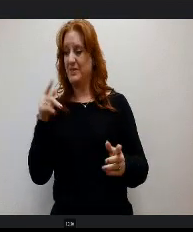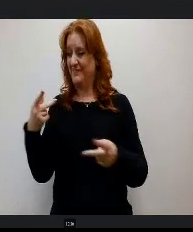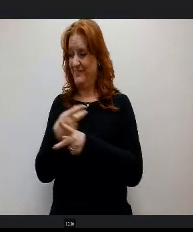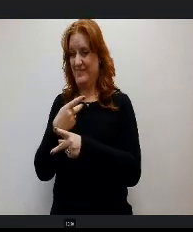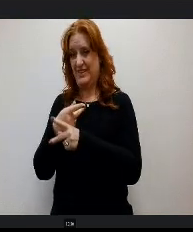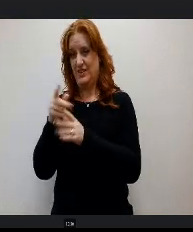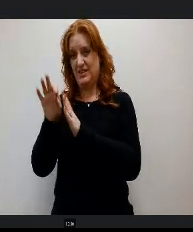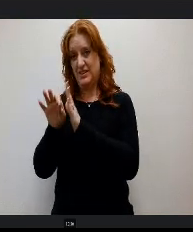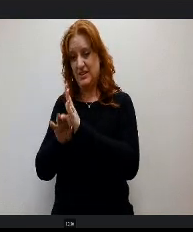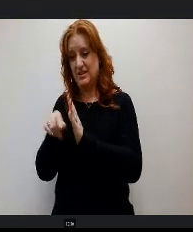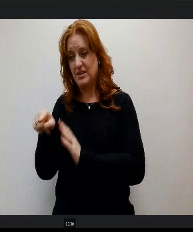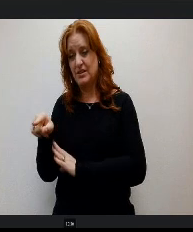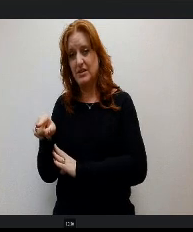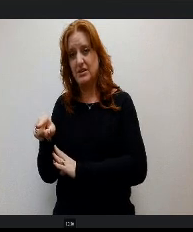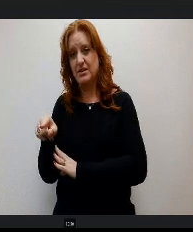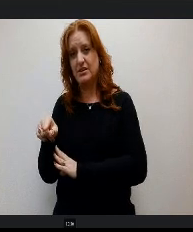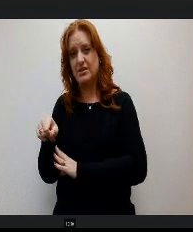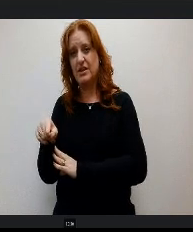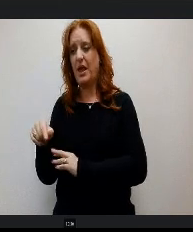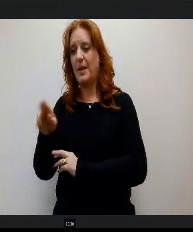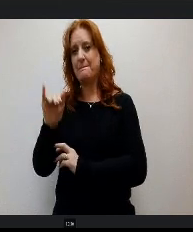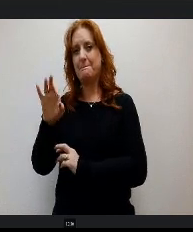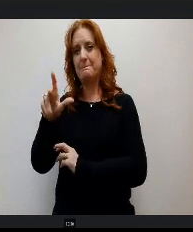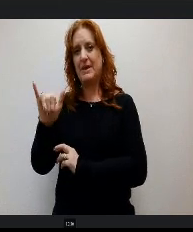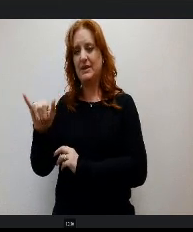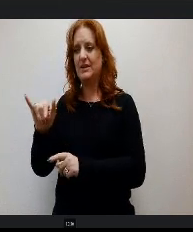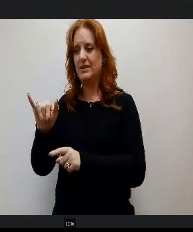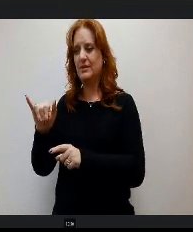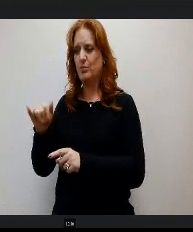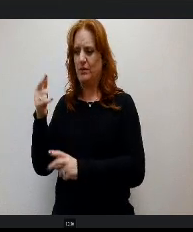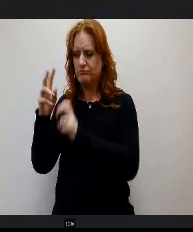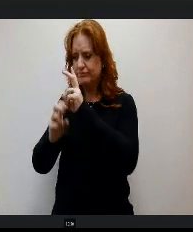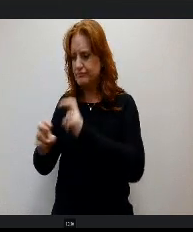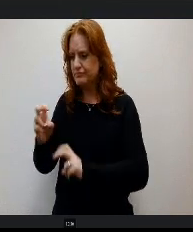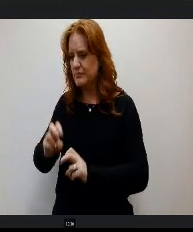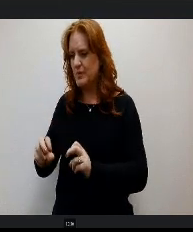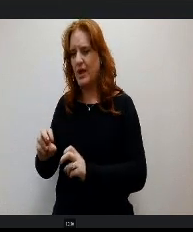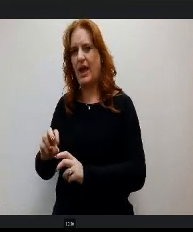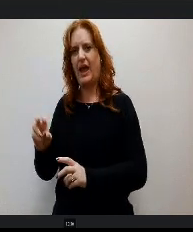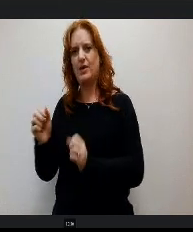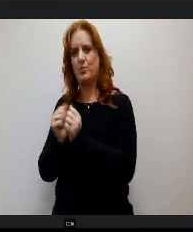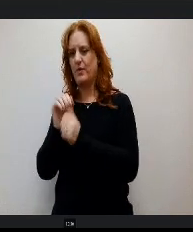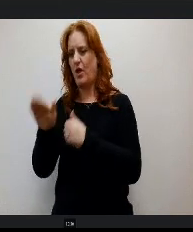Becky and I have looked at it, but especially Becky with all the CFOs and we're the lowest funded district in the state.